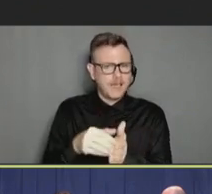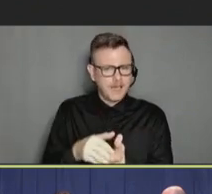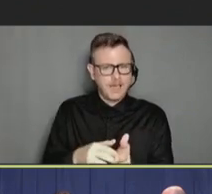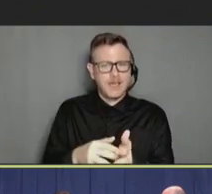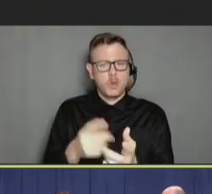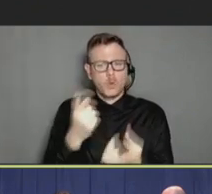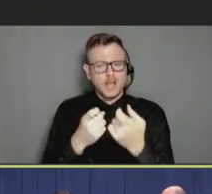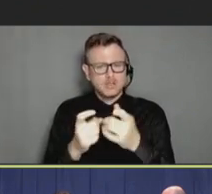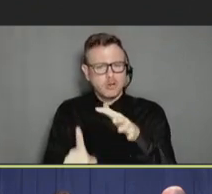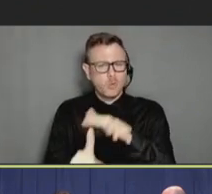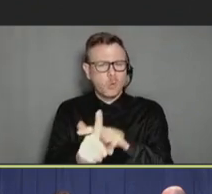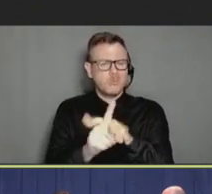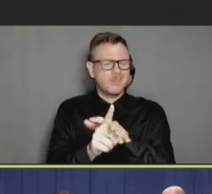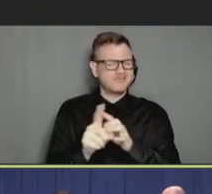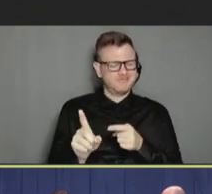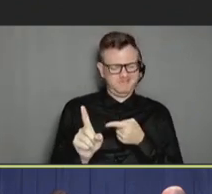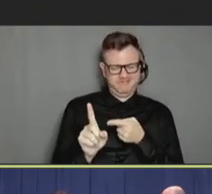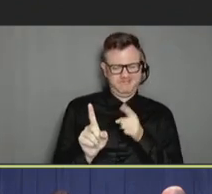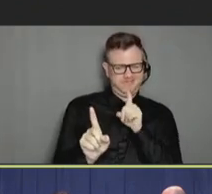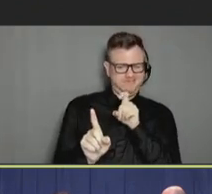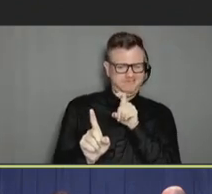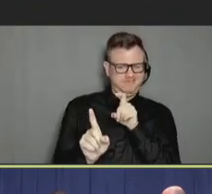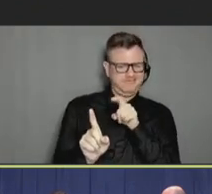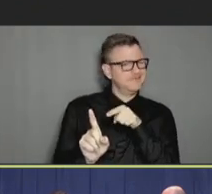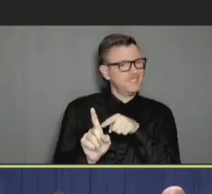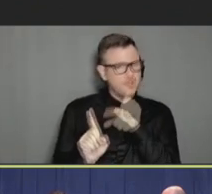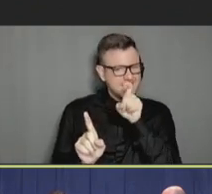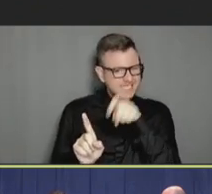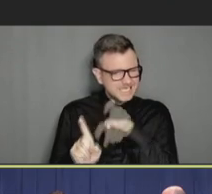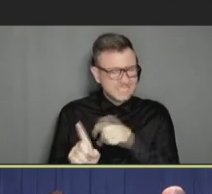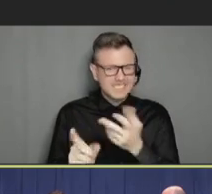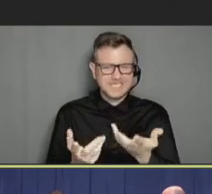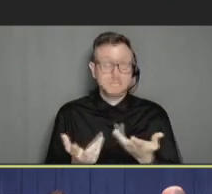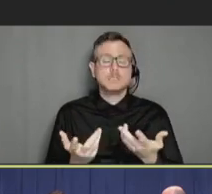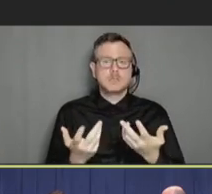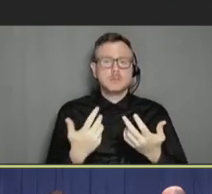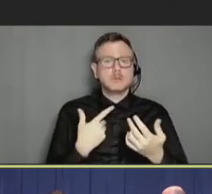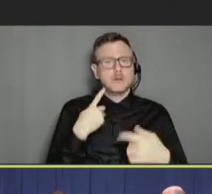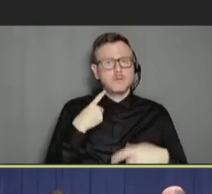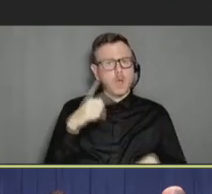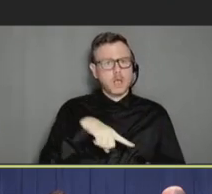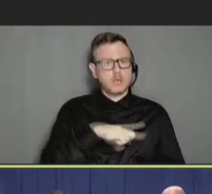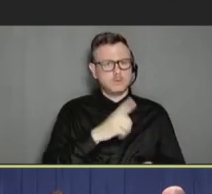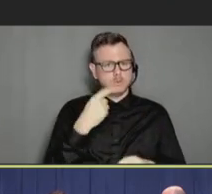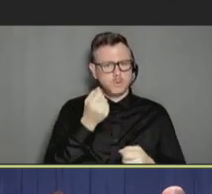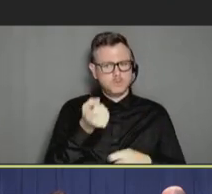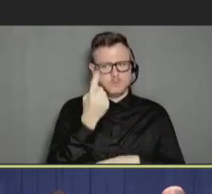need this?" And I think, for all of us to understand as clinicians like, how do you